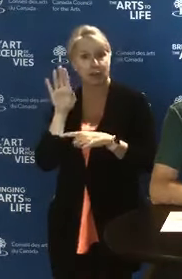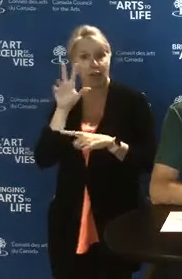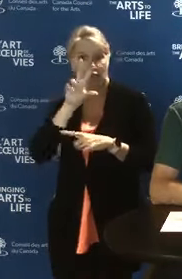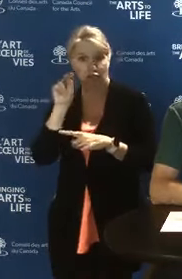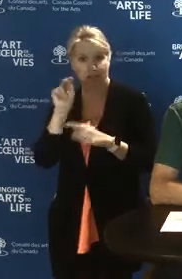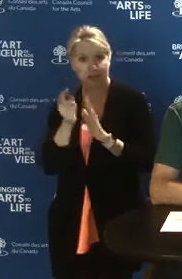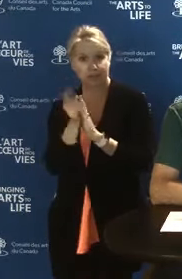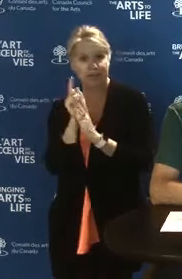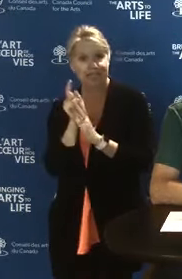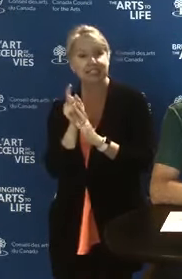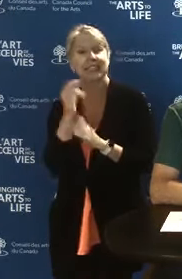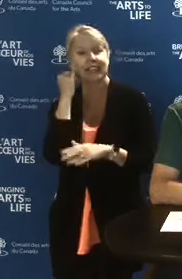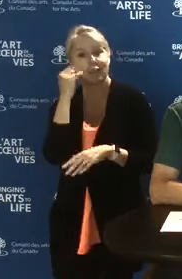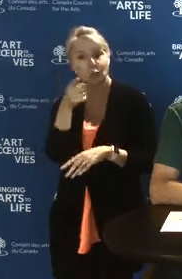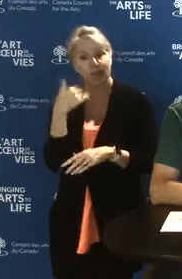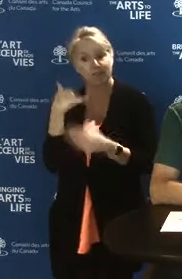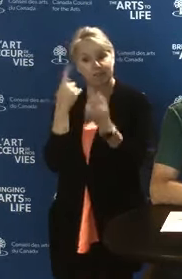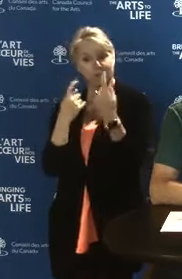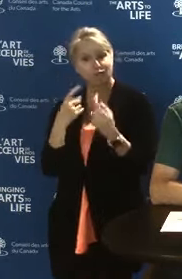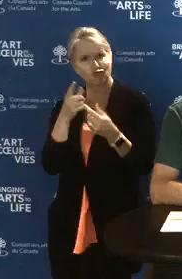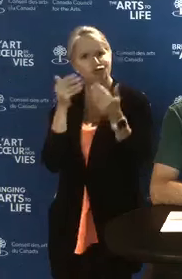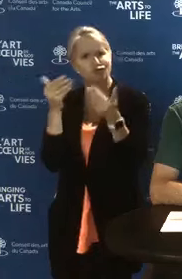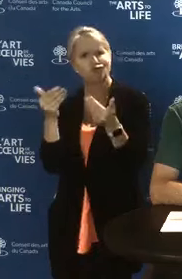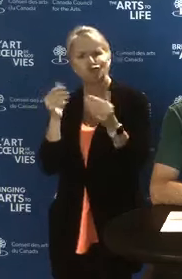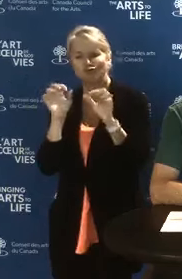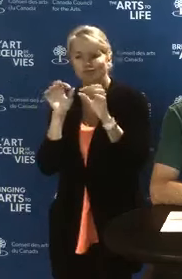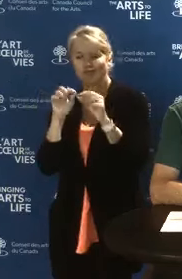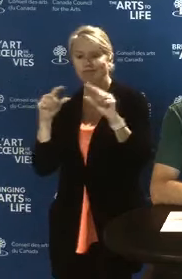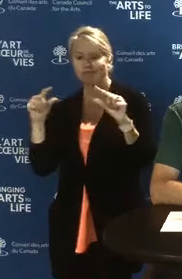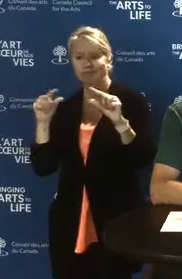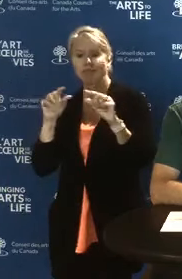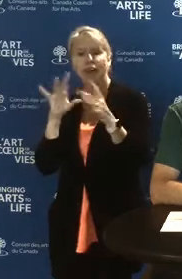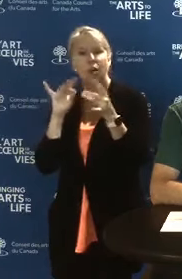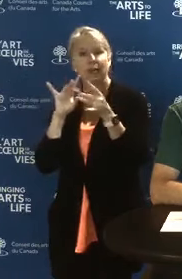write your question below in the comments section any time during the Facebook Live,